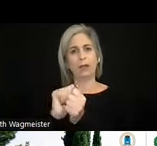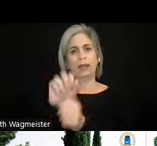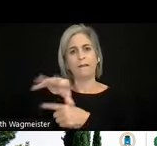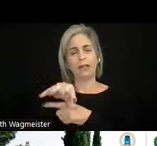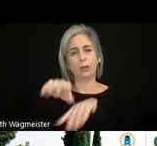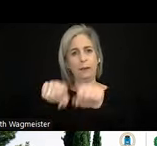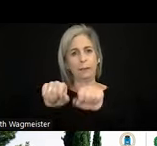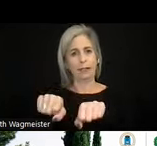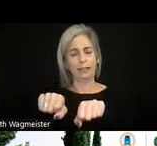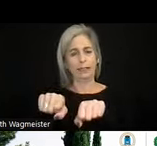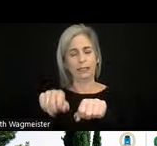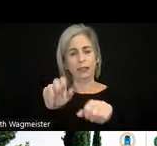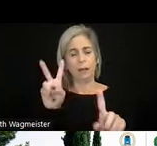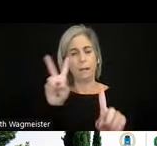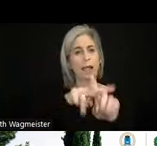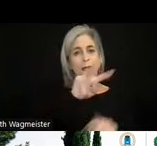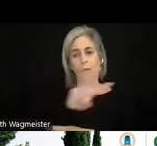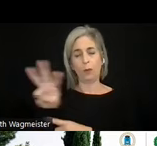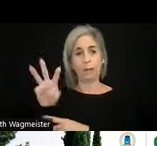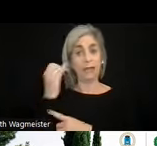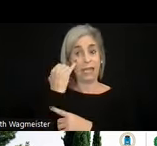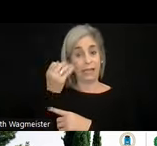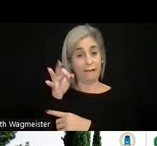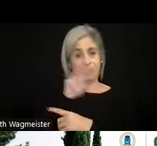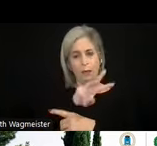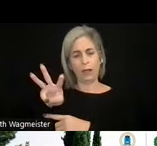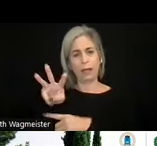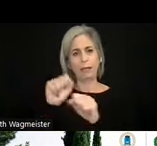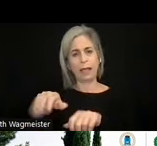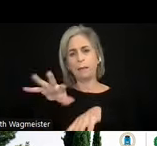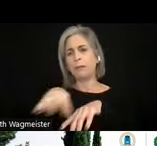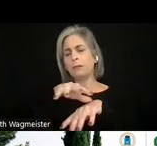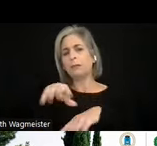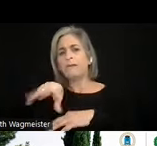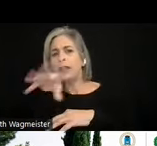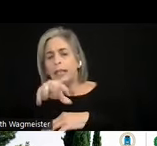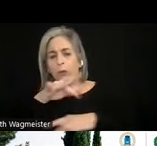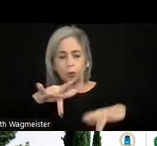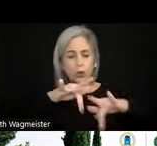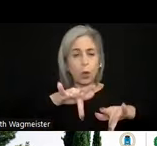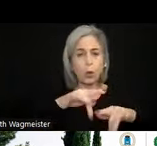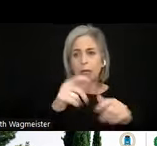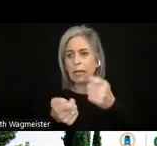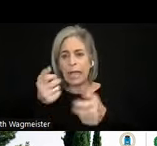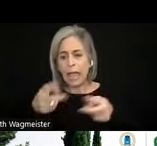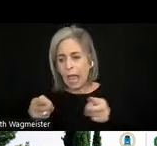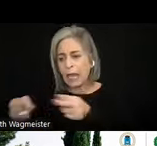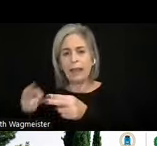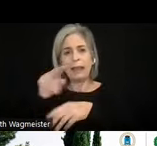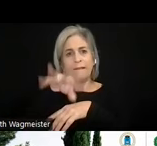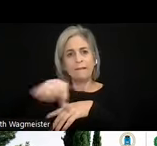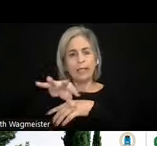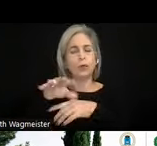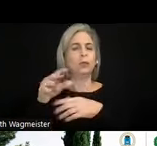apply to the web if the web can play videos, can record or edit videos or convert video format.